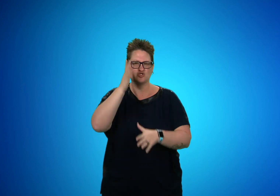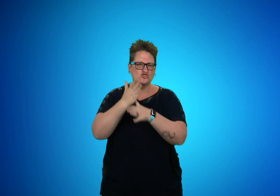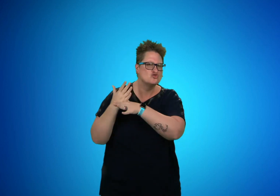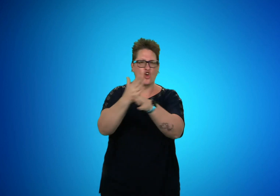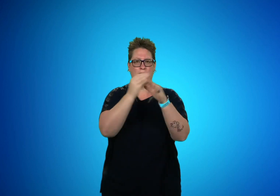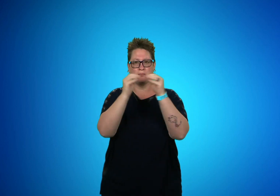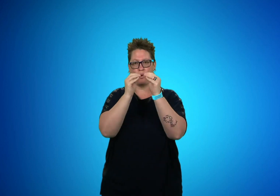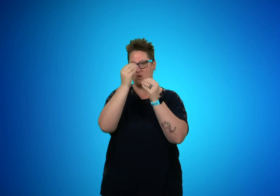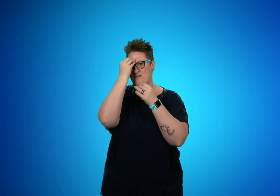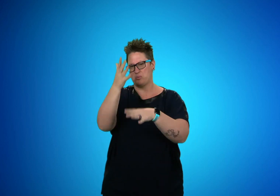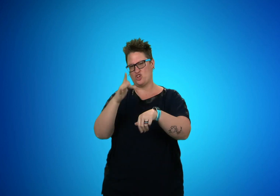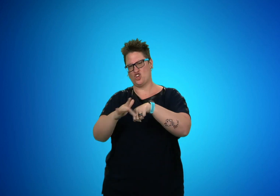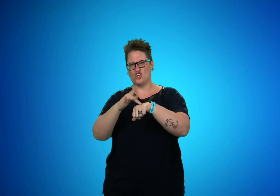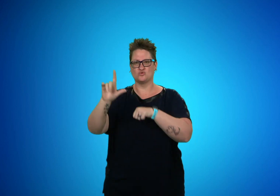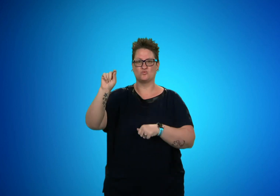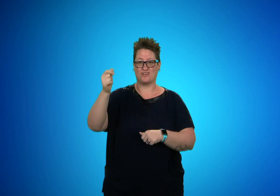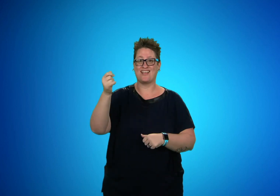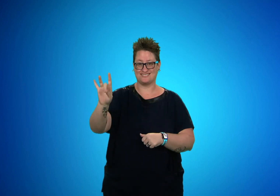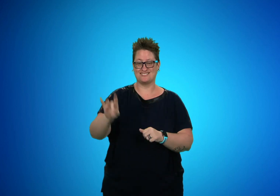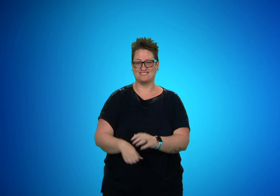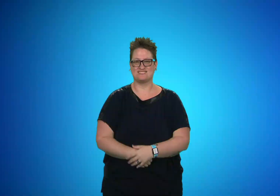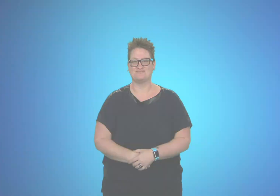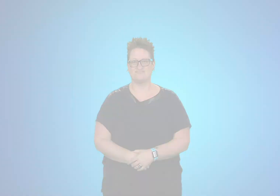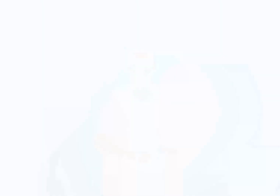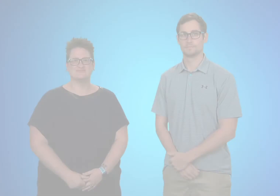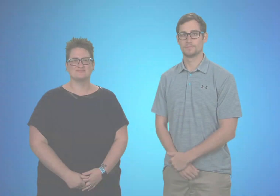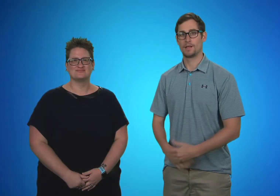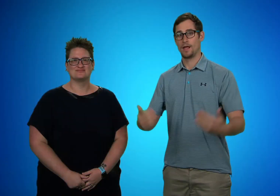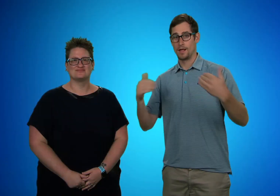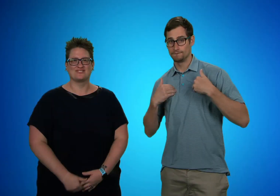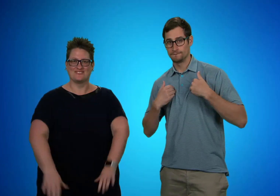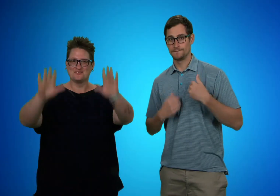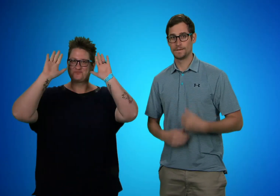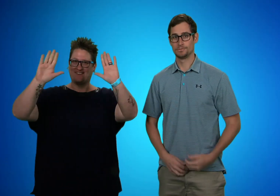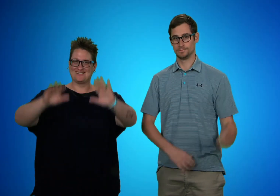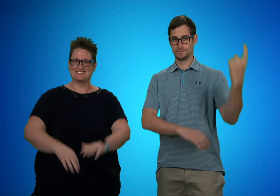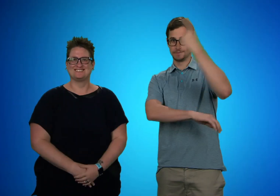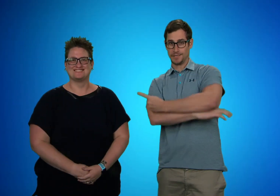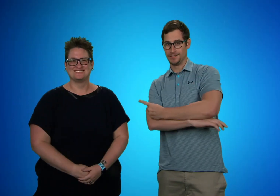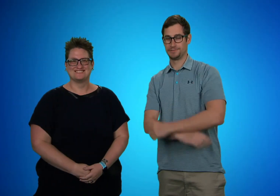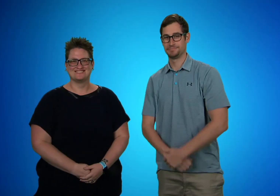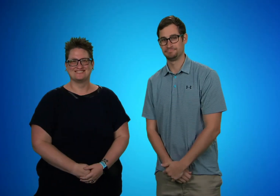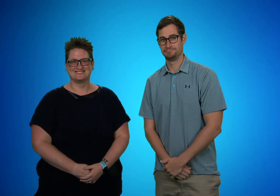We will be sharing more information in early 2018. Have a great day!